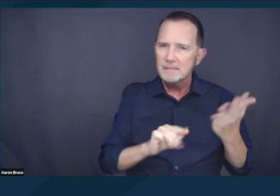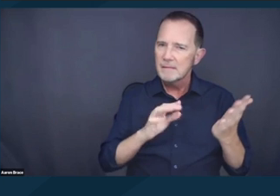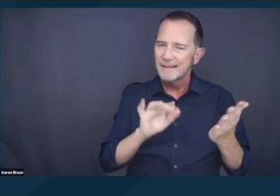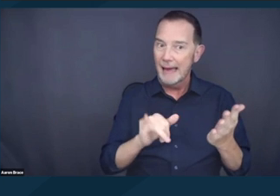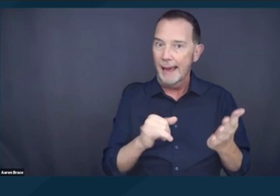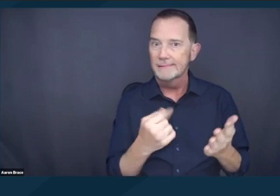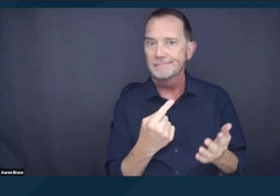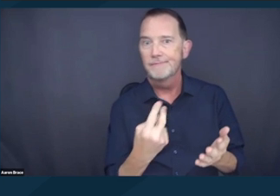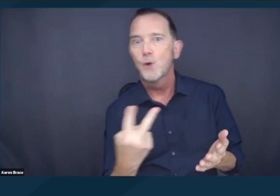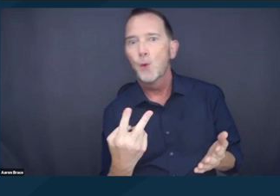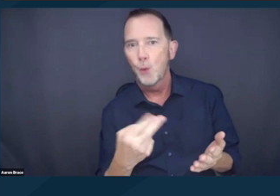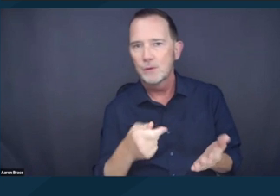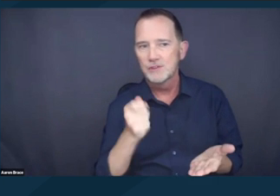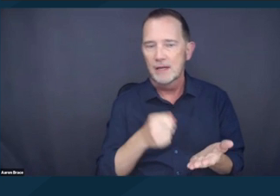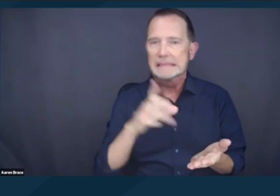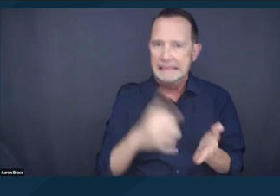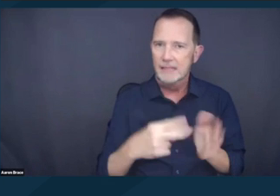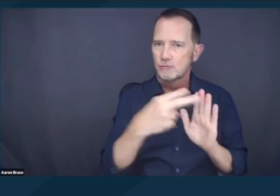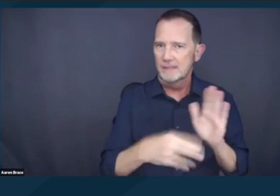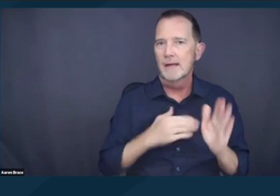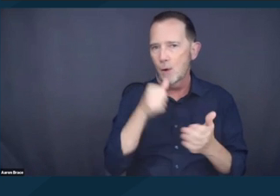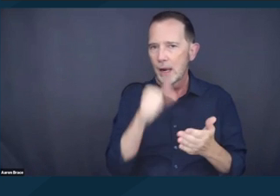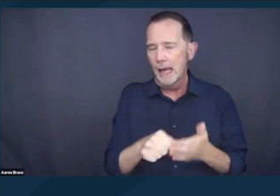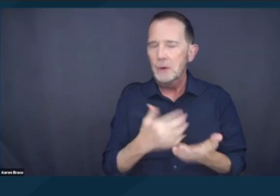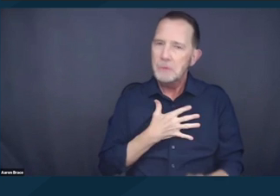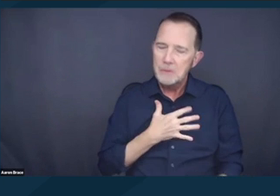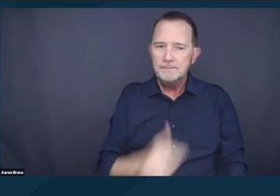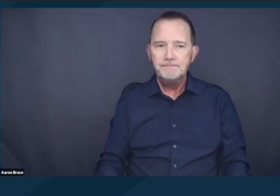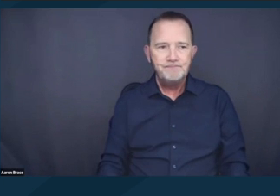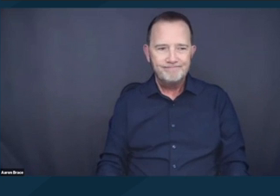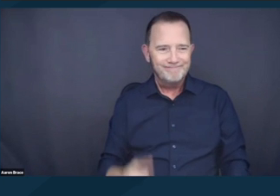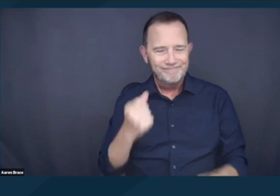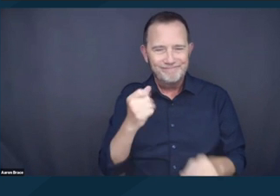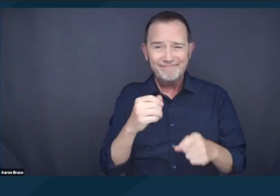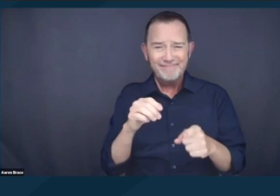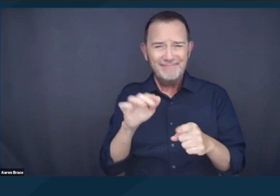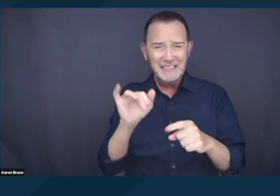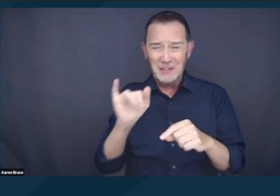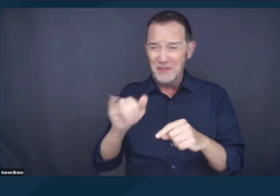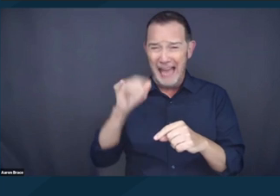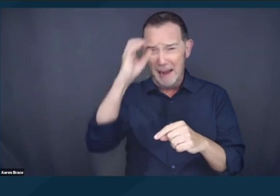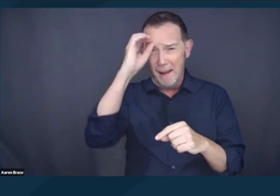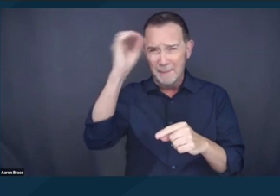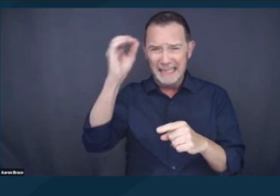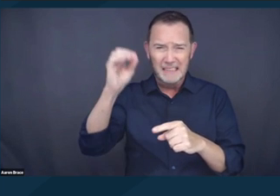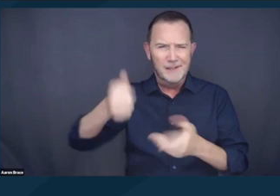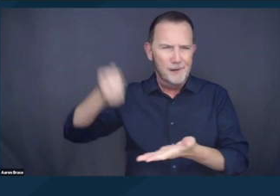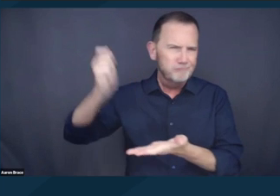And of course, this is just a very simplified and incomplete summary of the opinion. I'd encourage everyone to read